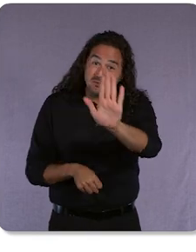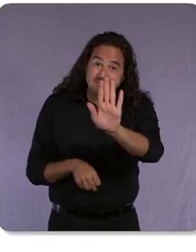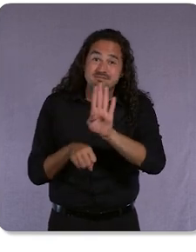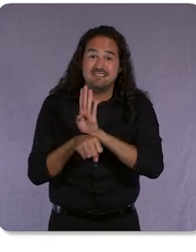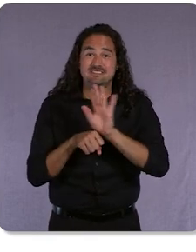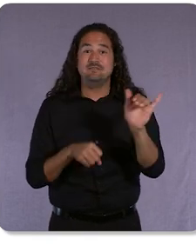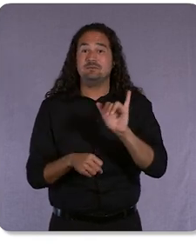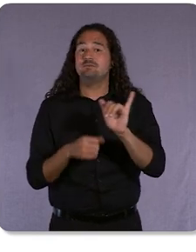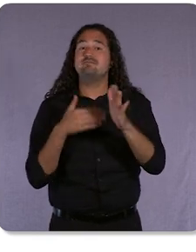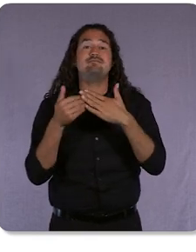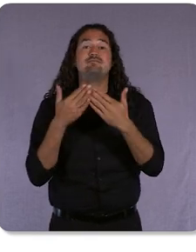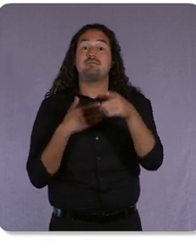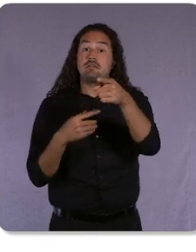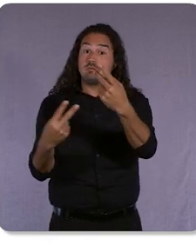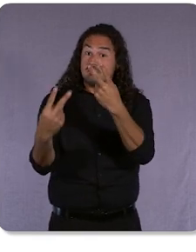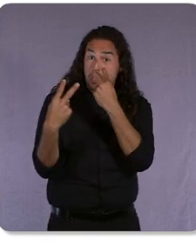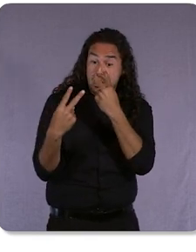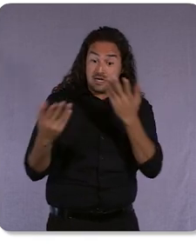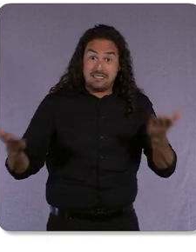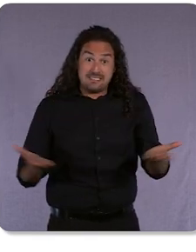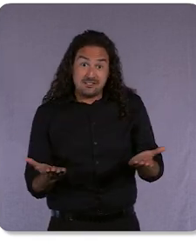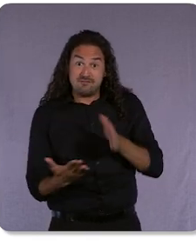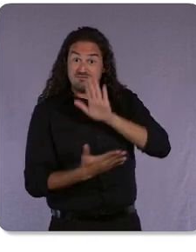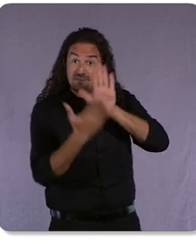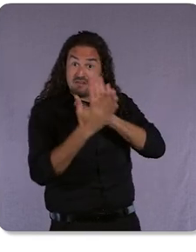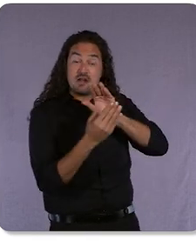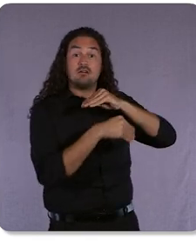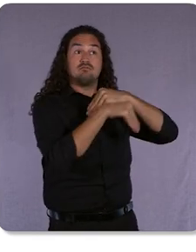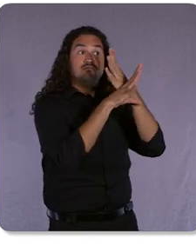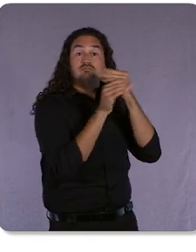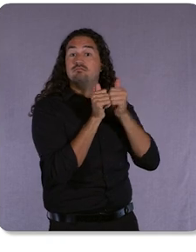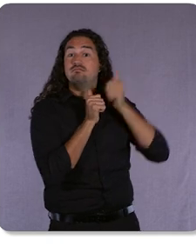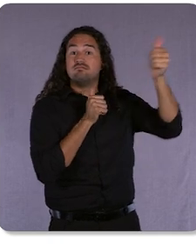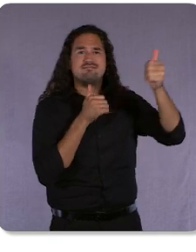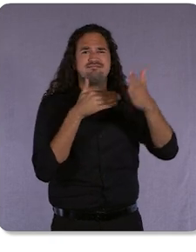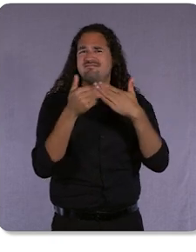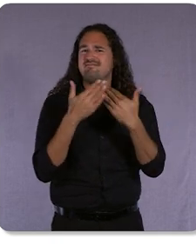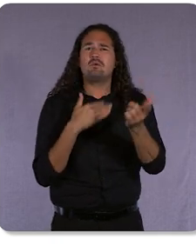or joining virtually, and no matter where you are in the world, we have more amazing stories to